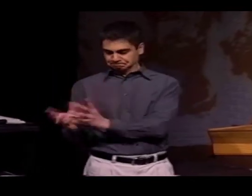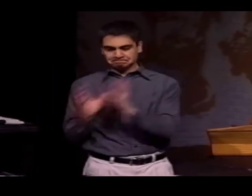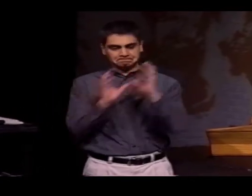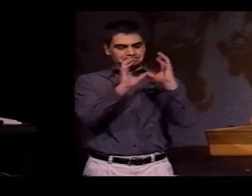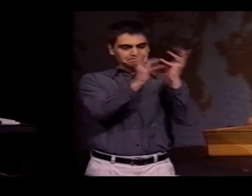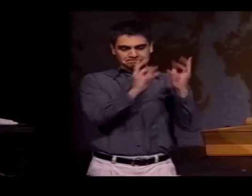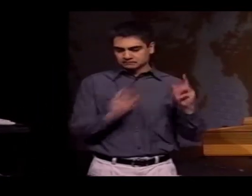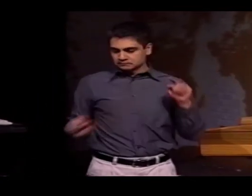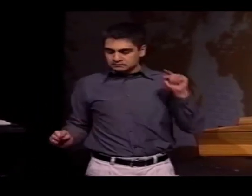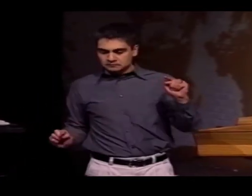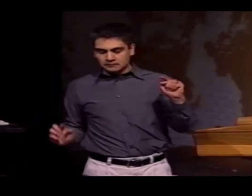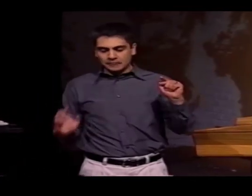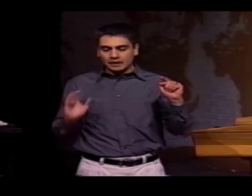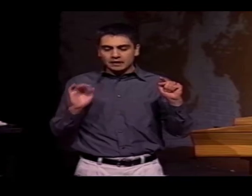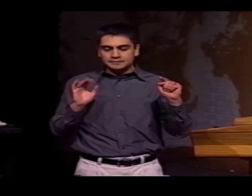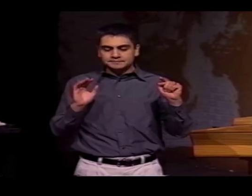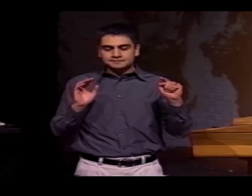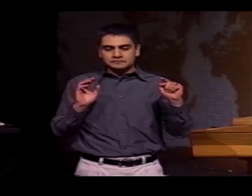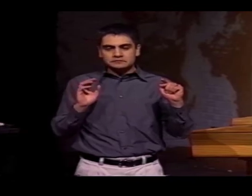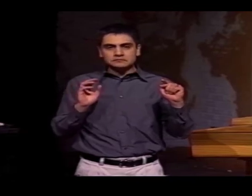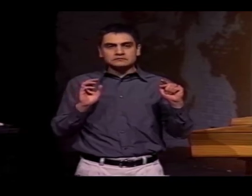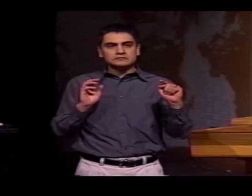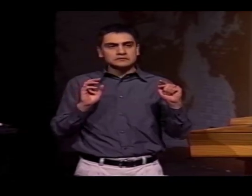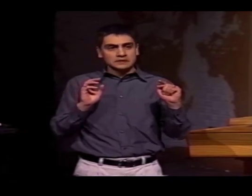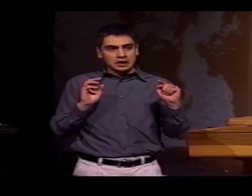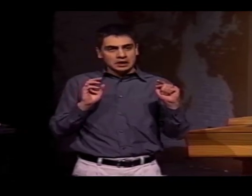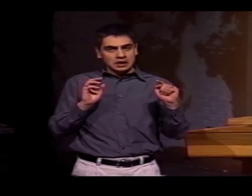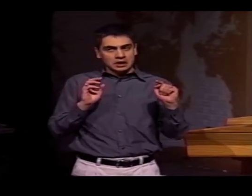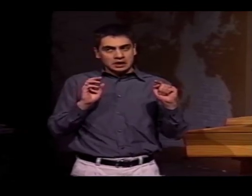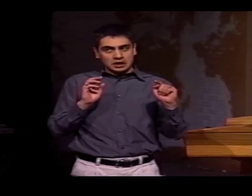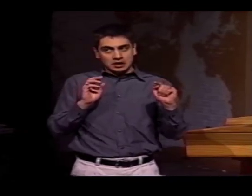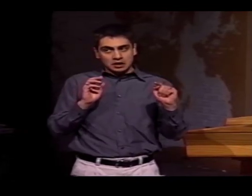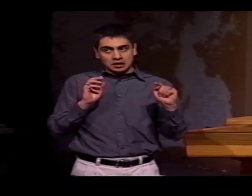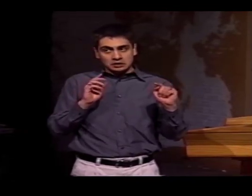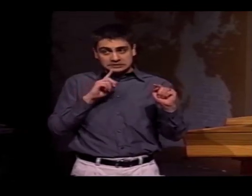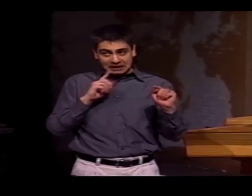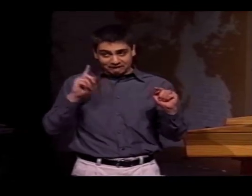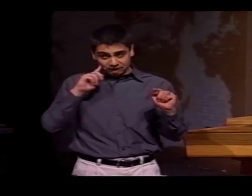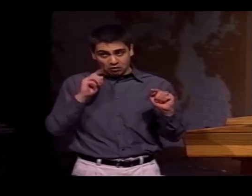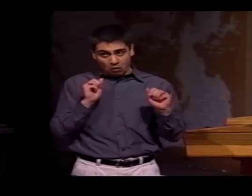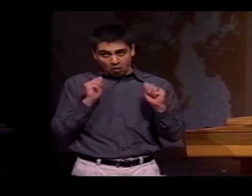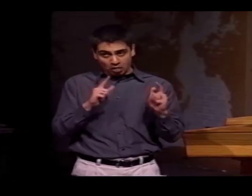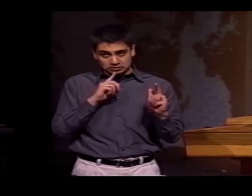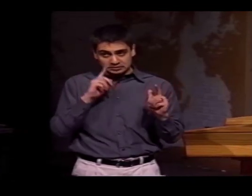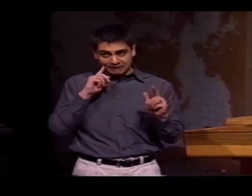SO THOSE WERE OUR TWO TEST SITES TO COLLECT OUR RESEARCH INFORMATION.